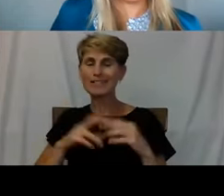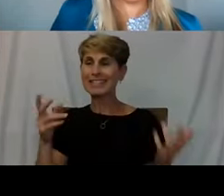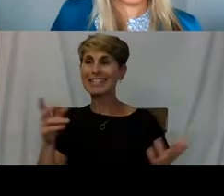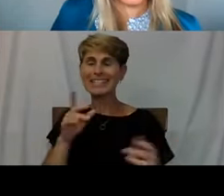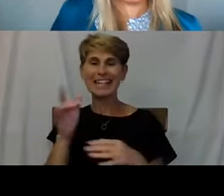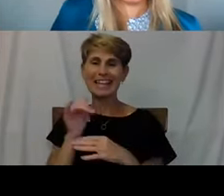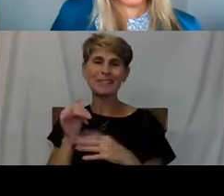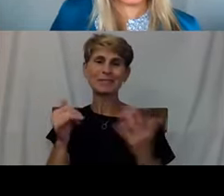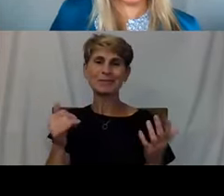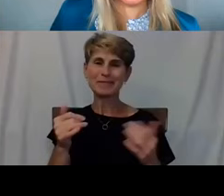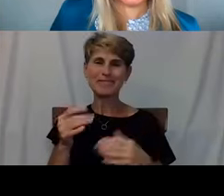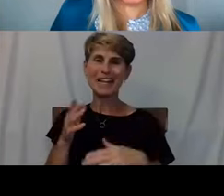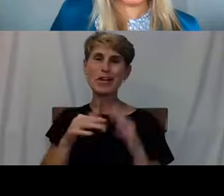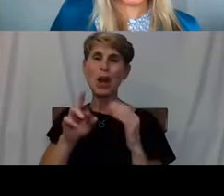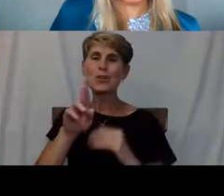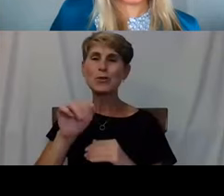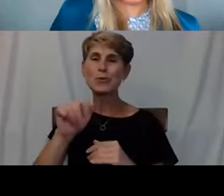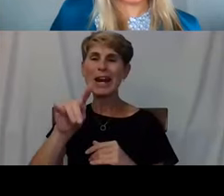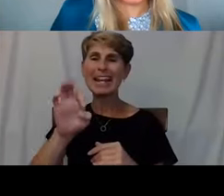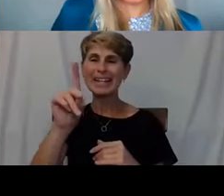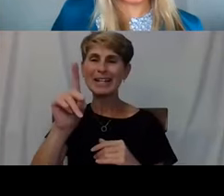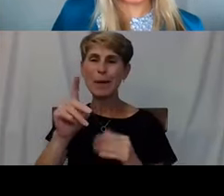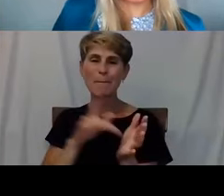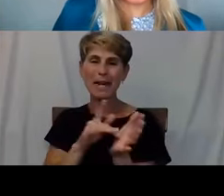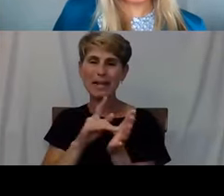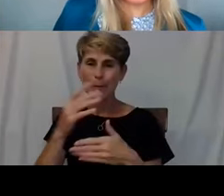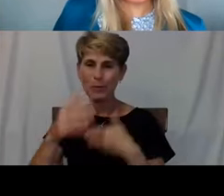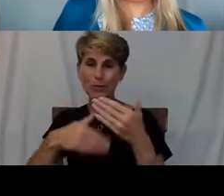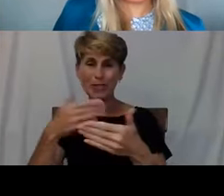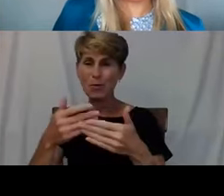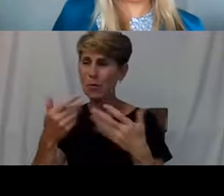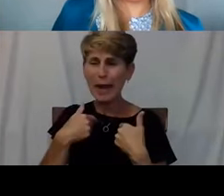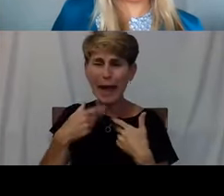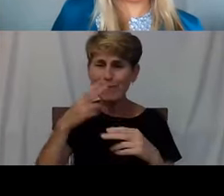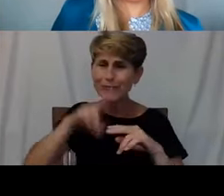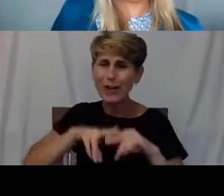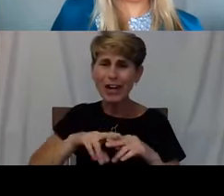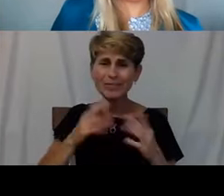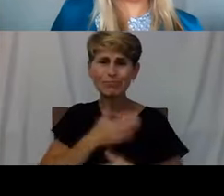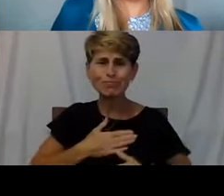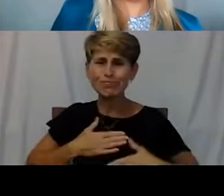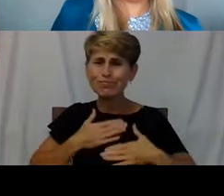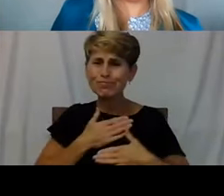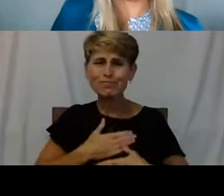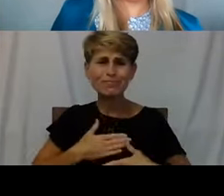And people have fun, we have fun. Sometimes we have to do some really heavy stuff,